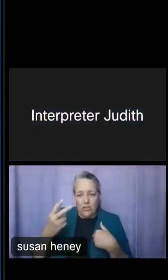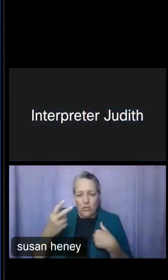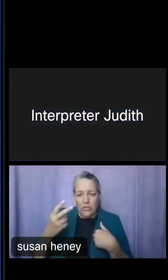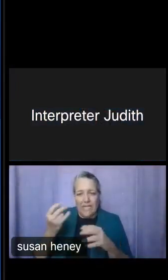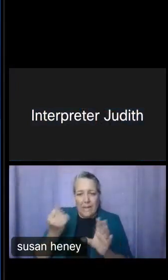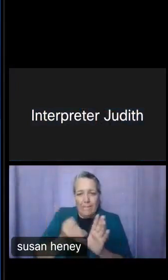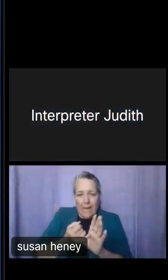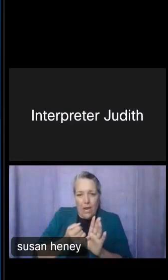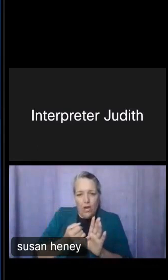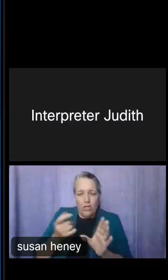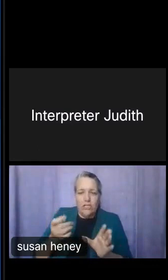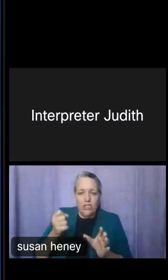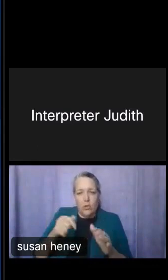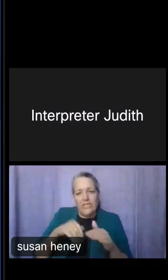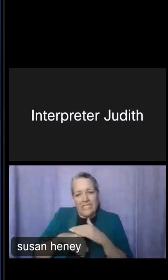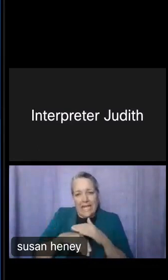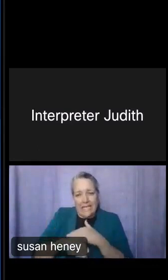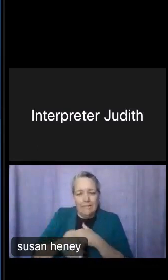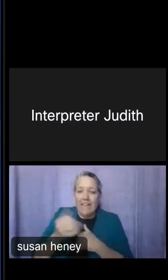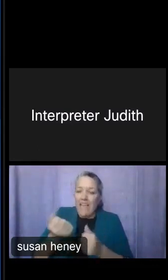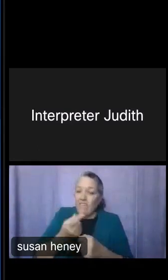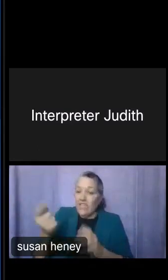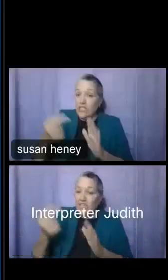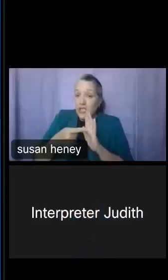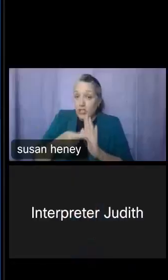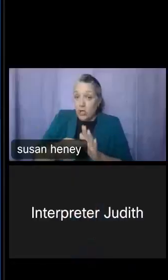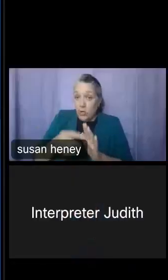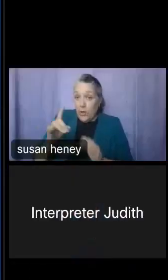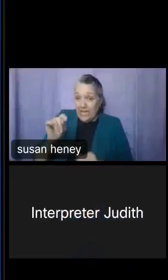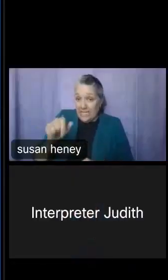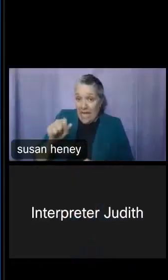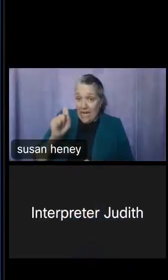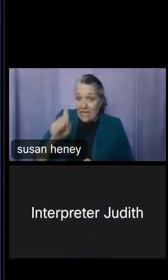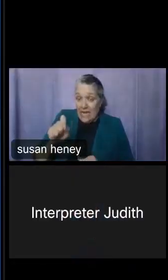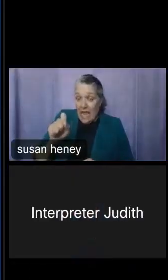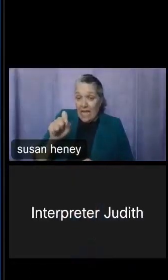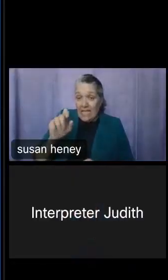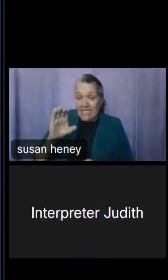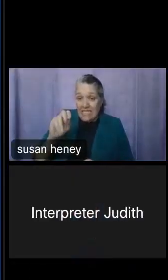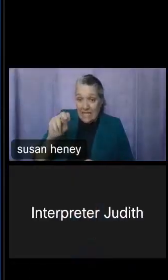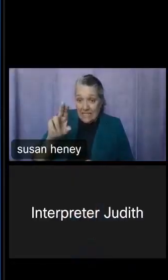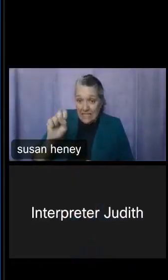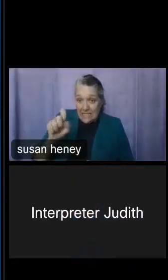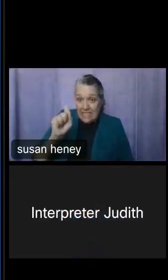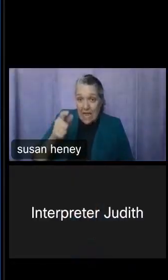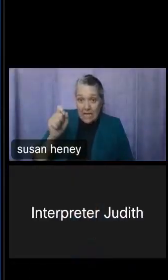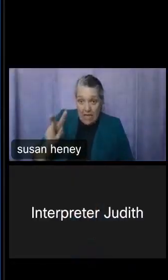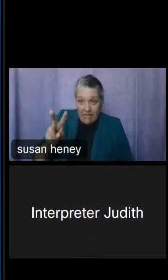Ana did show you on data.census.gov can be viewed in table format and therefore downloaded